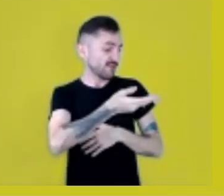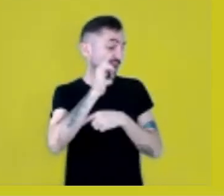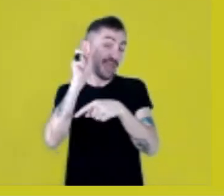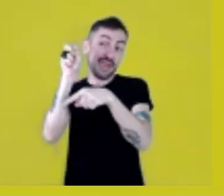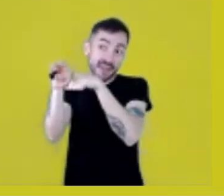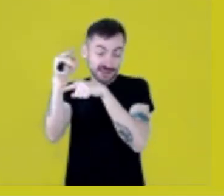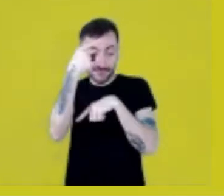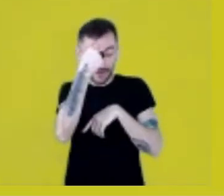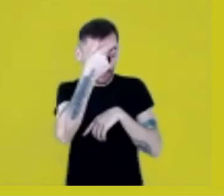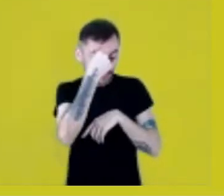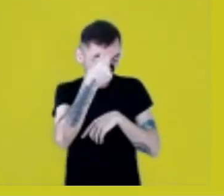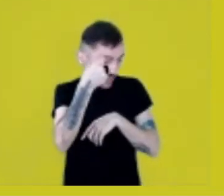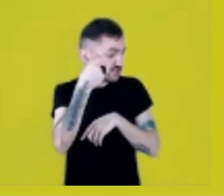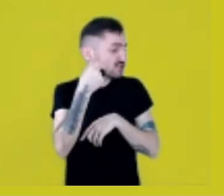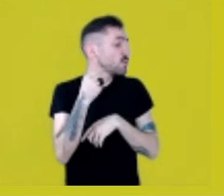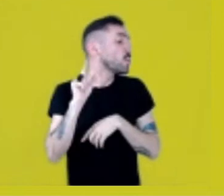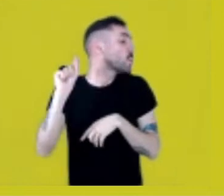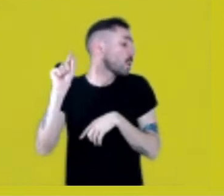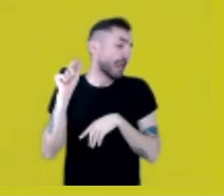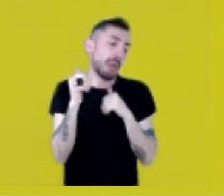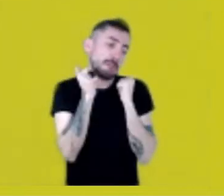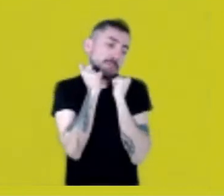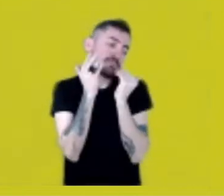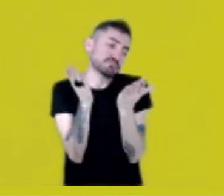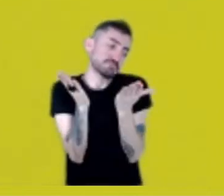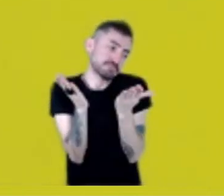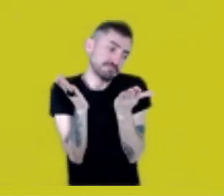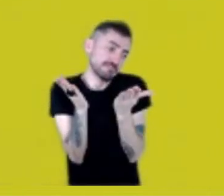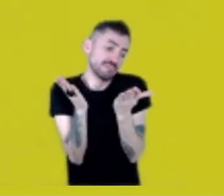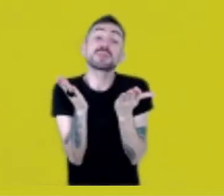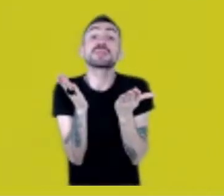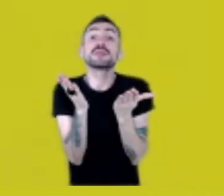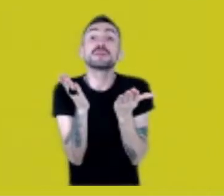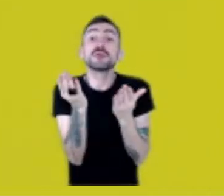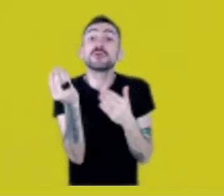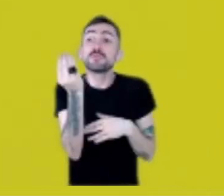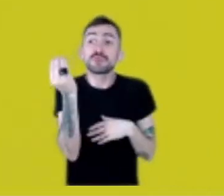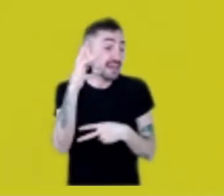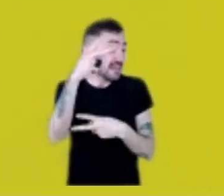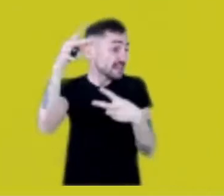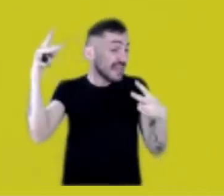I don’t know what for, because they don’t obey their own laws anyway,